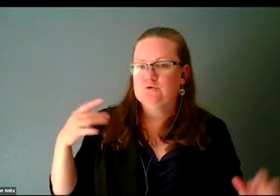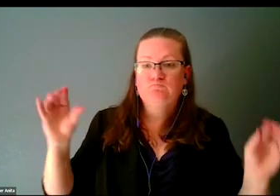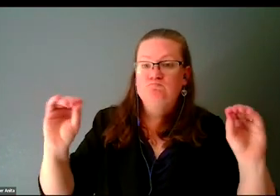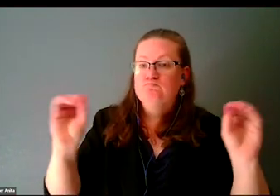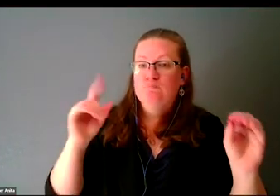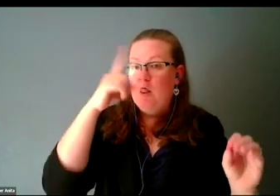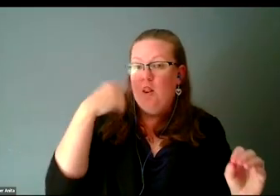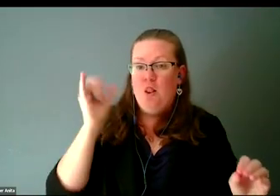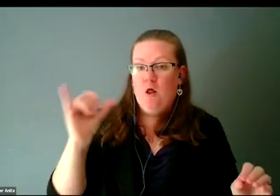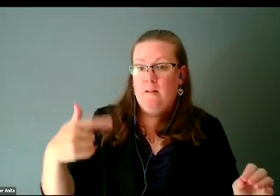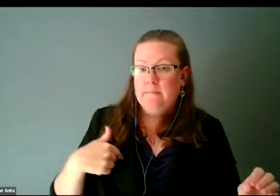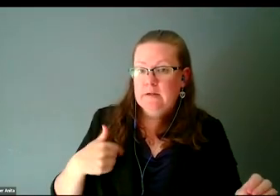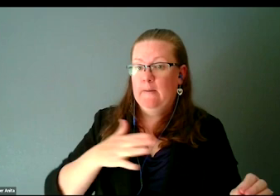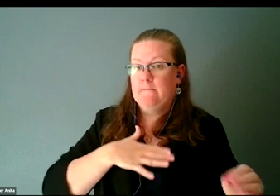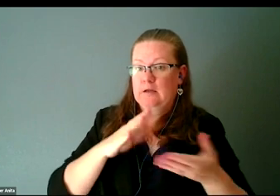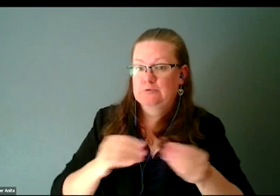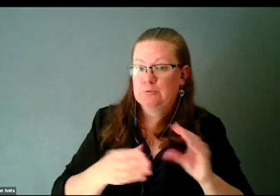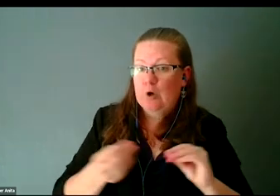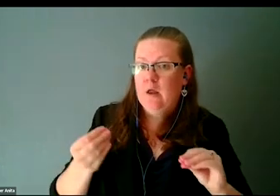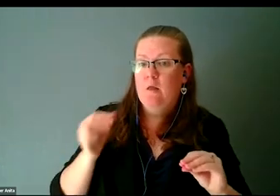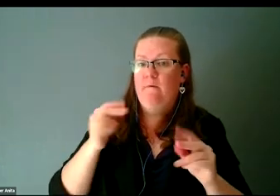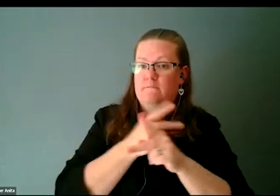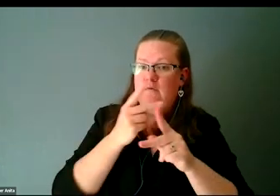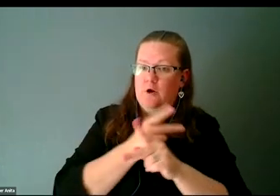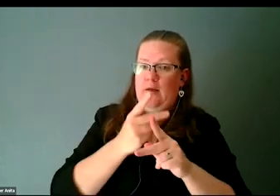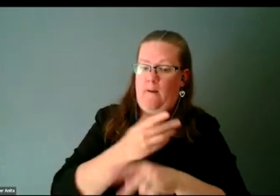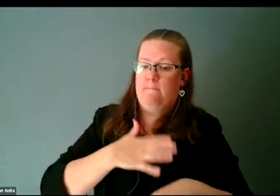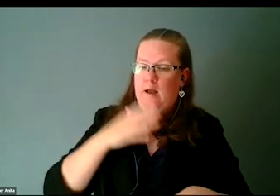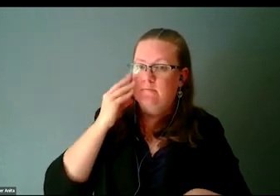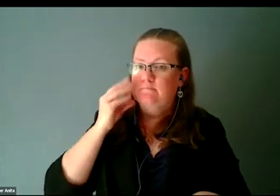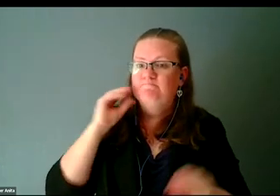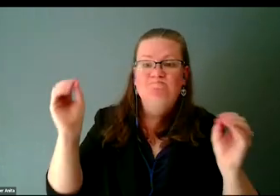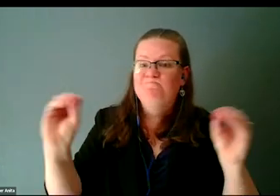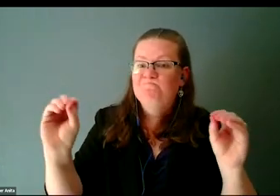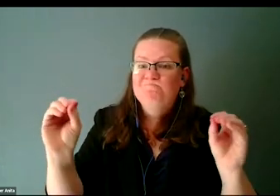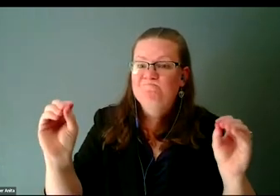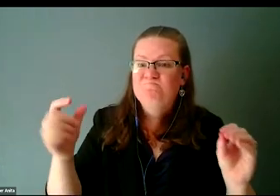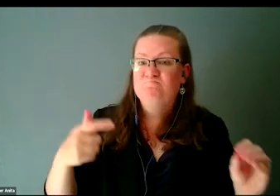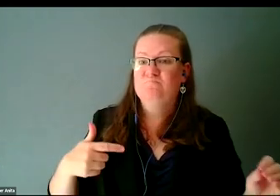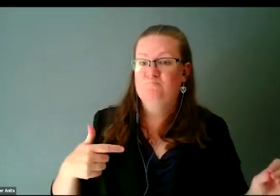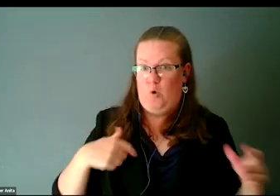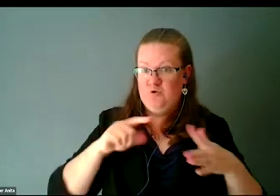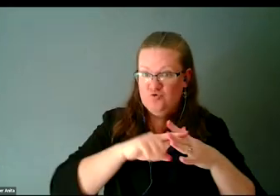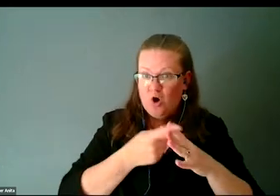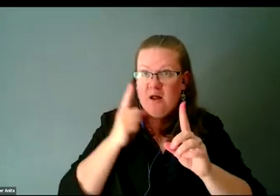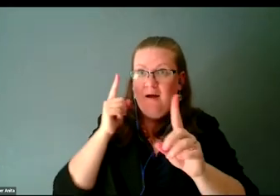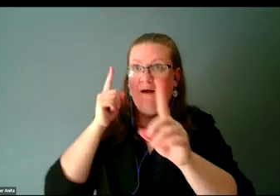that were navigating the way I was navigating. I didn't actually start off pursuing music because I didn't have someone to put